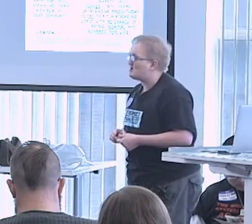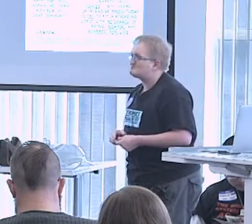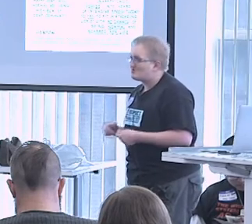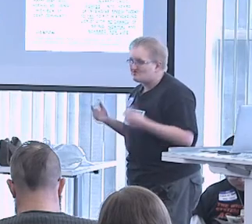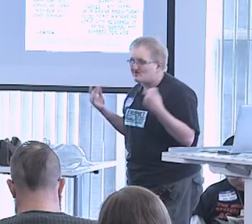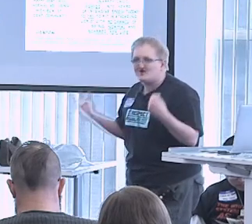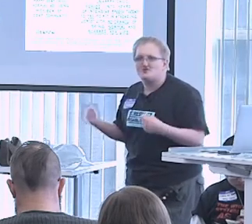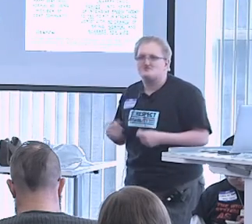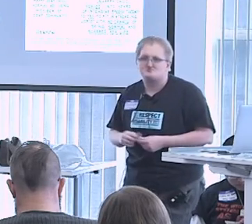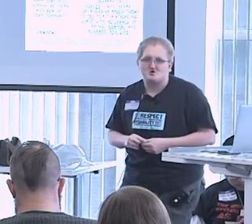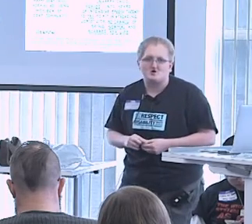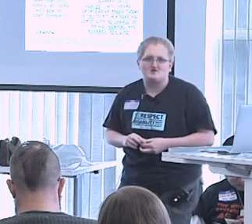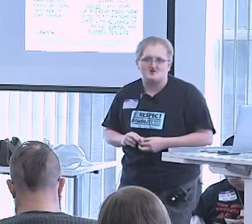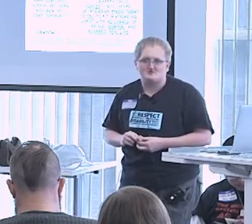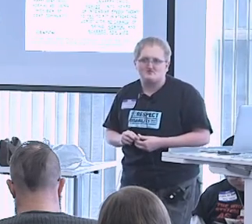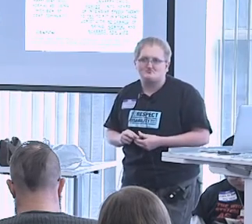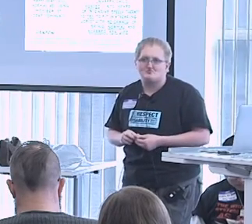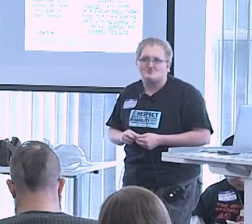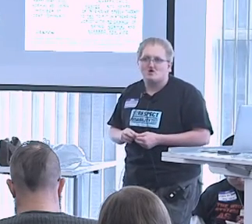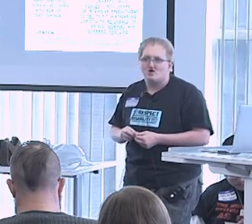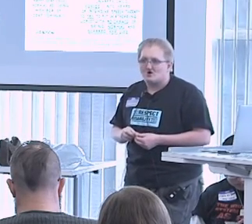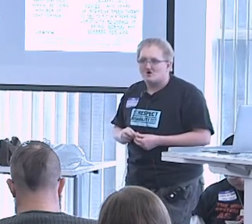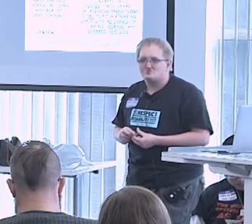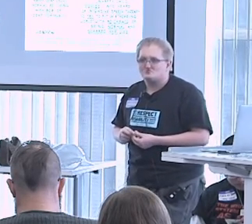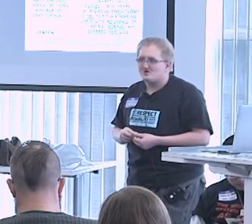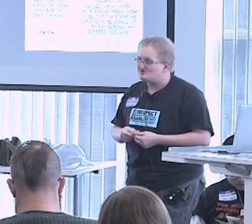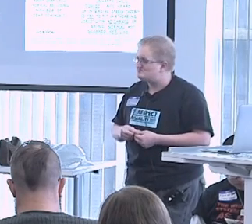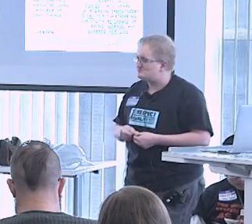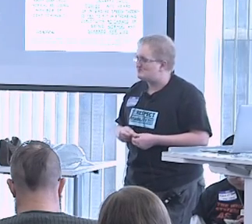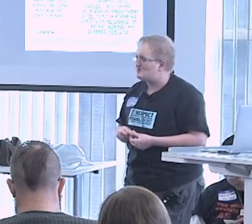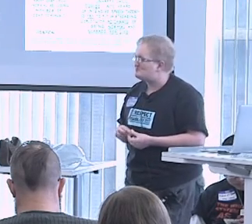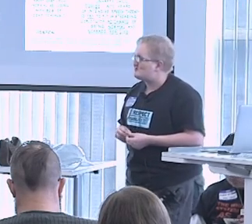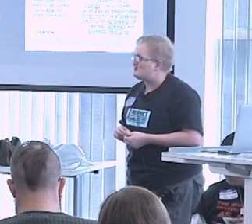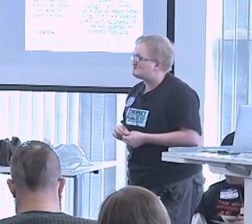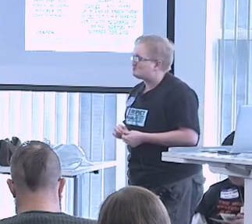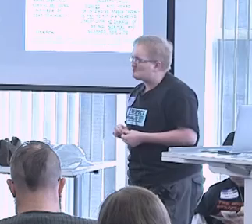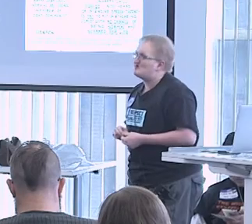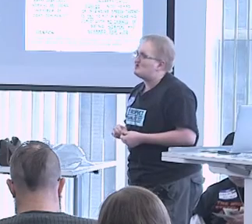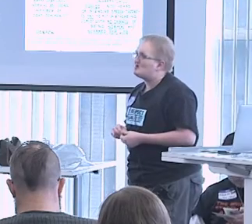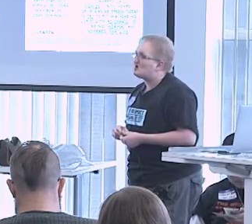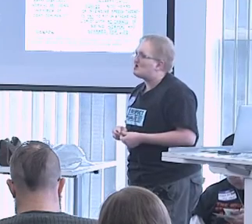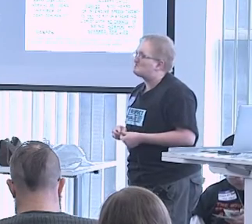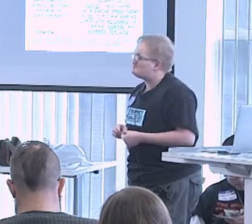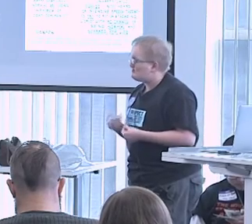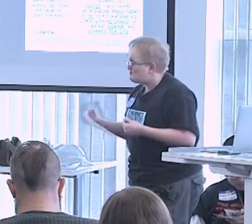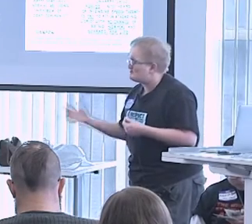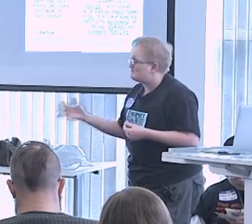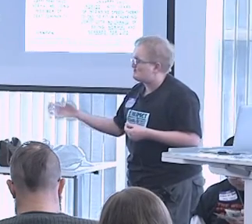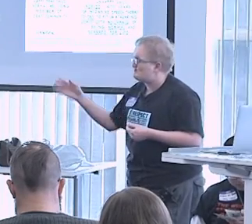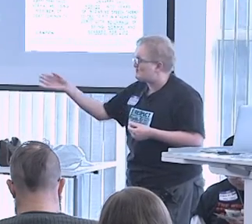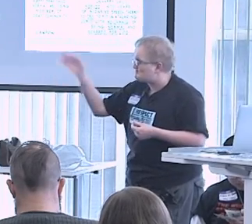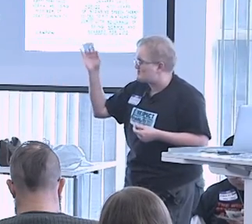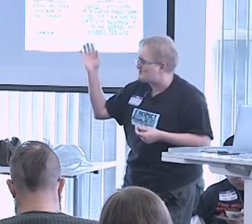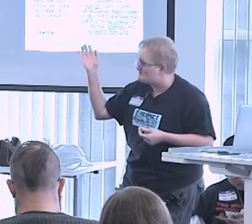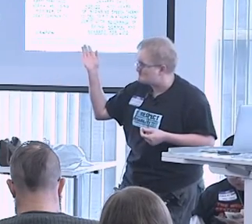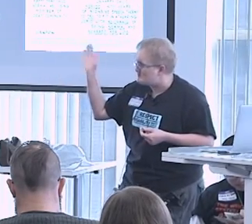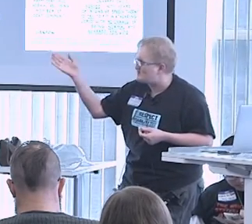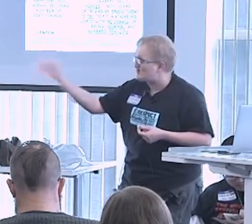Again, it's done on young people generally under the age of three. Being that it takes better